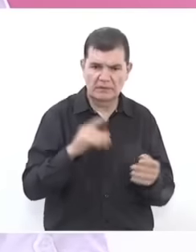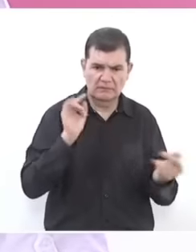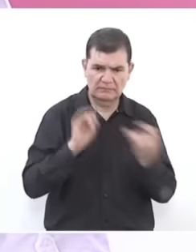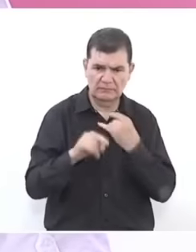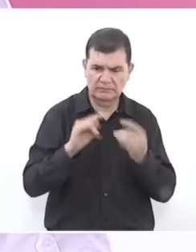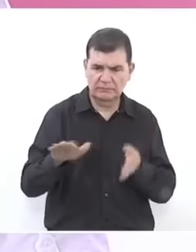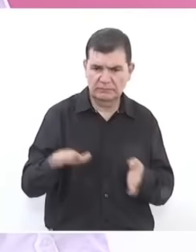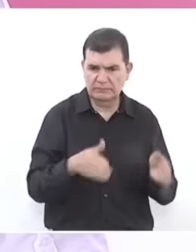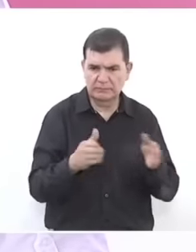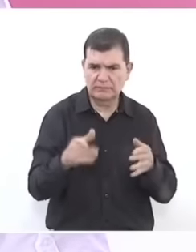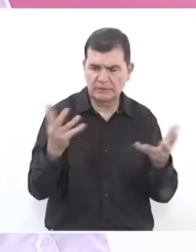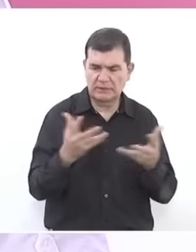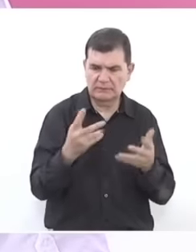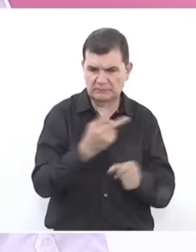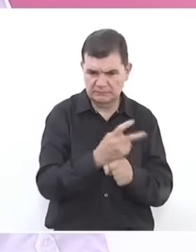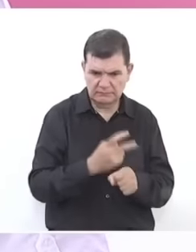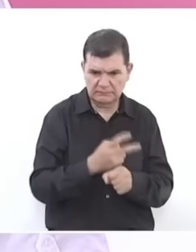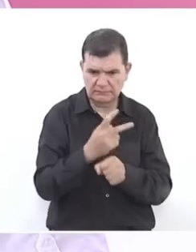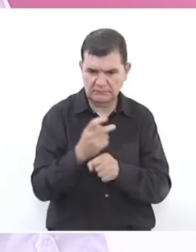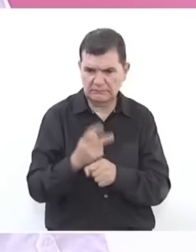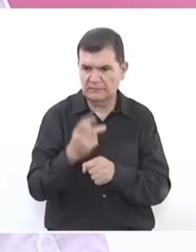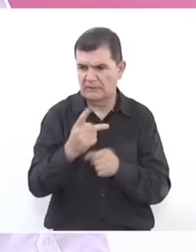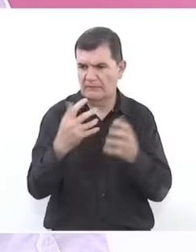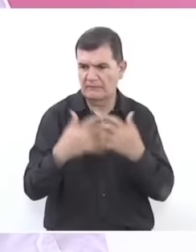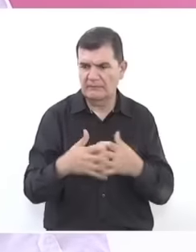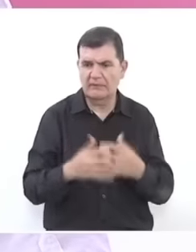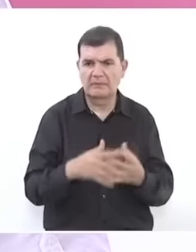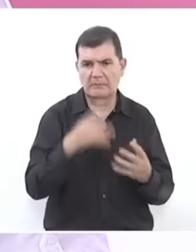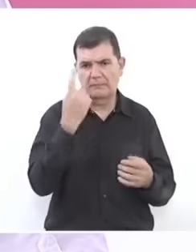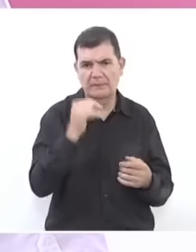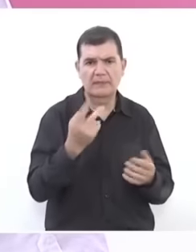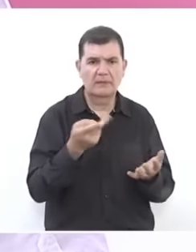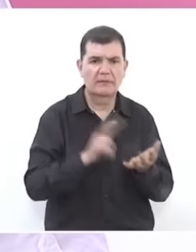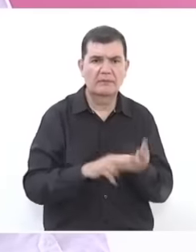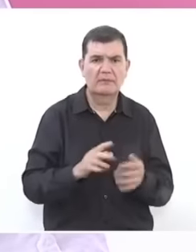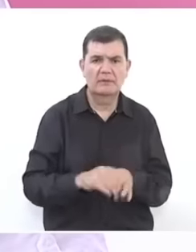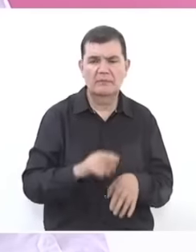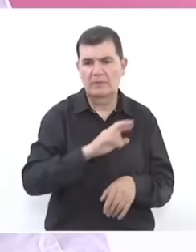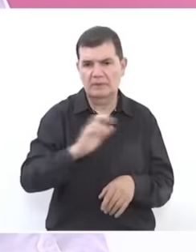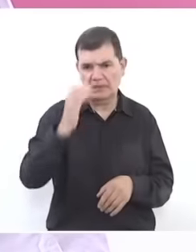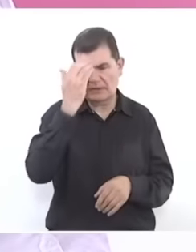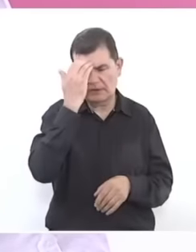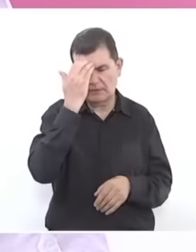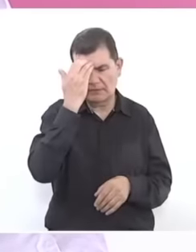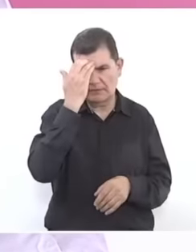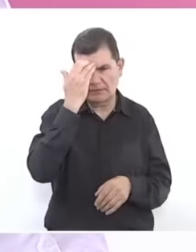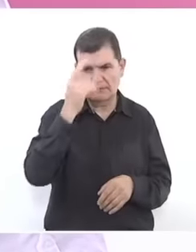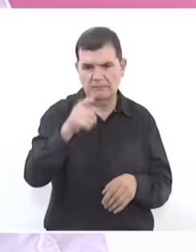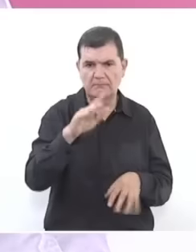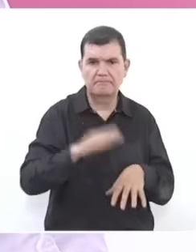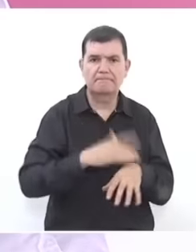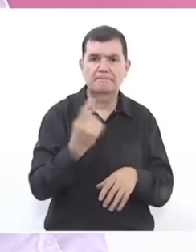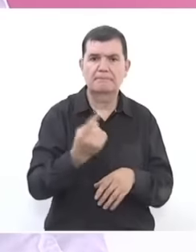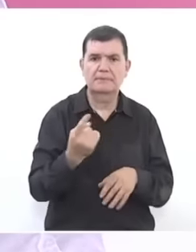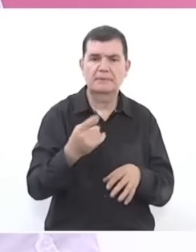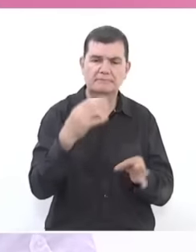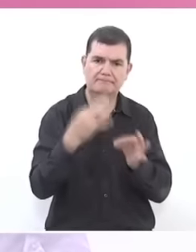Well, these companies should also be invited as a recognition because they complied and my